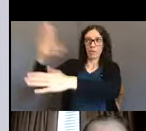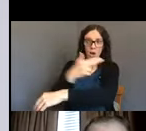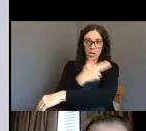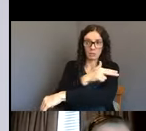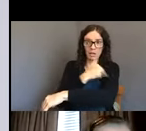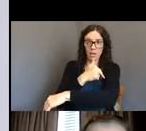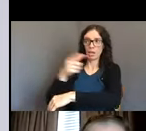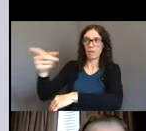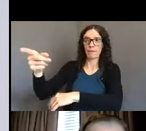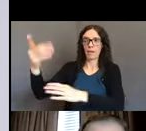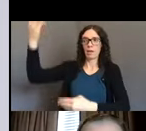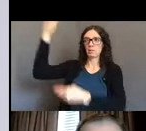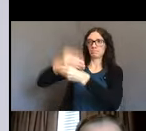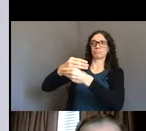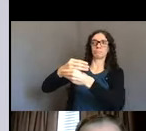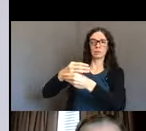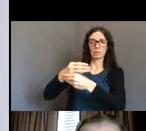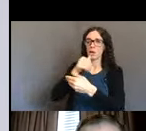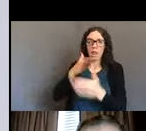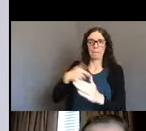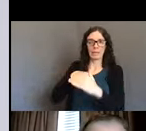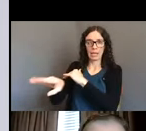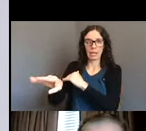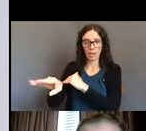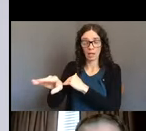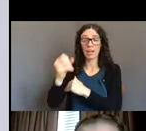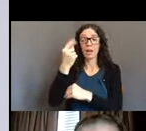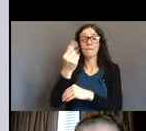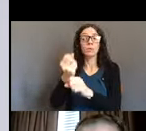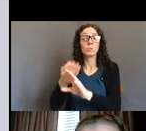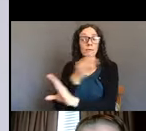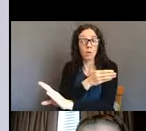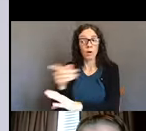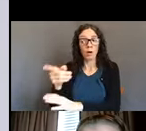We didn't know if he was gonna make it through the night. We stayed with him at ICU for five days,